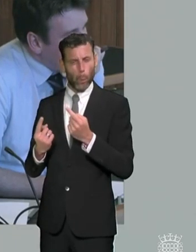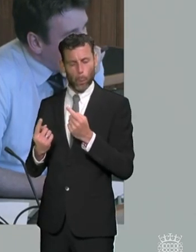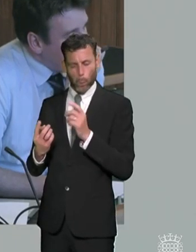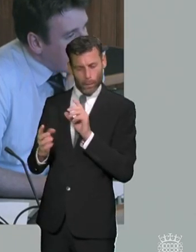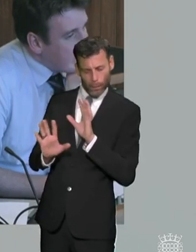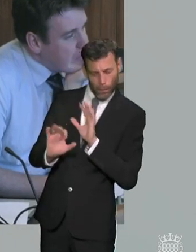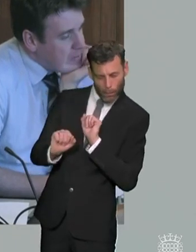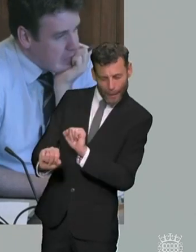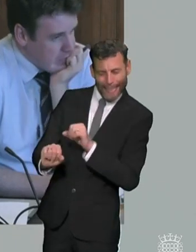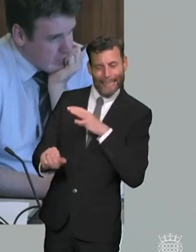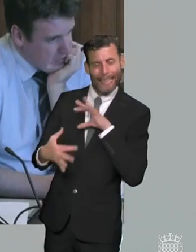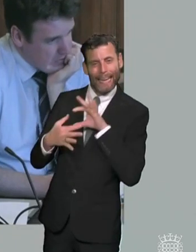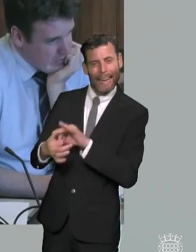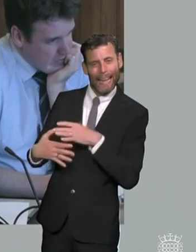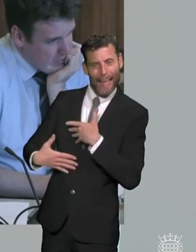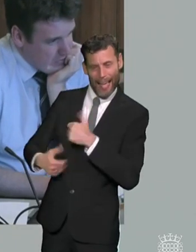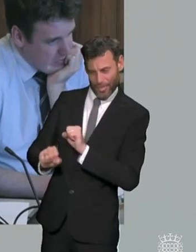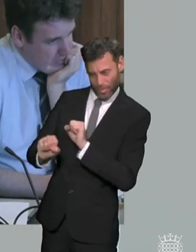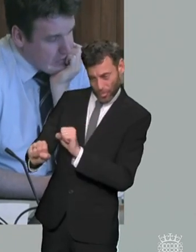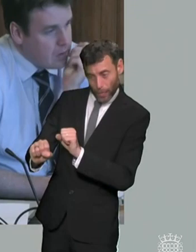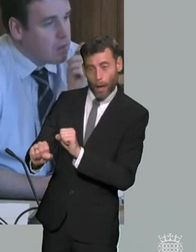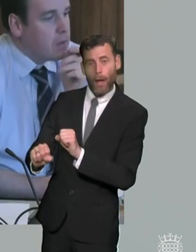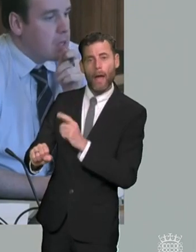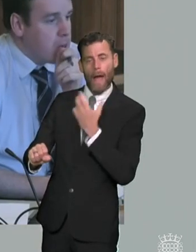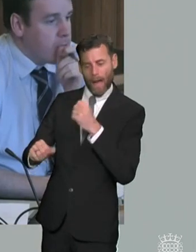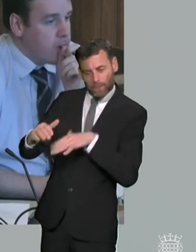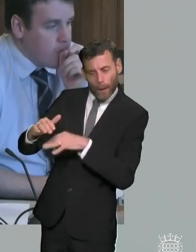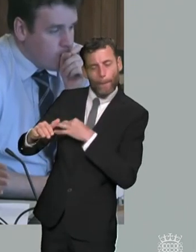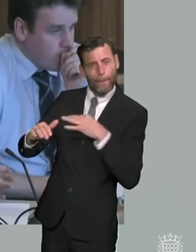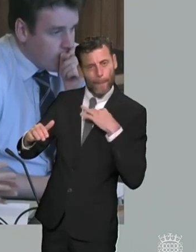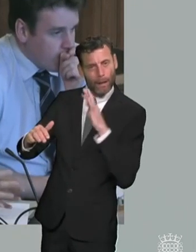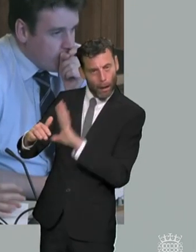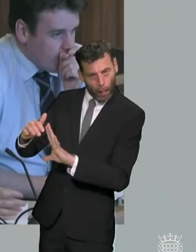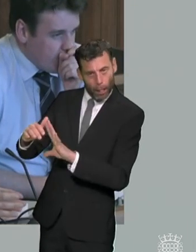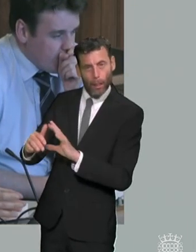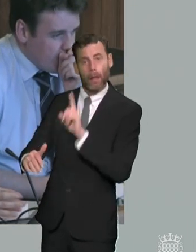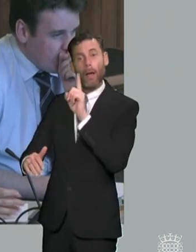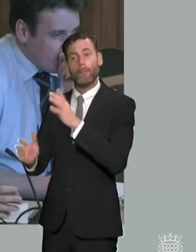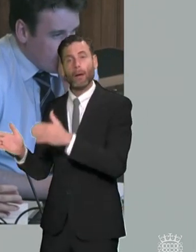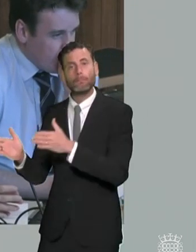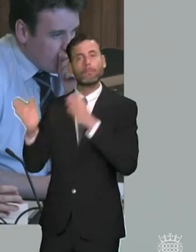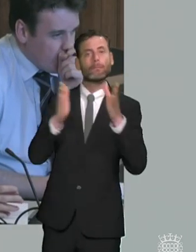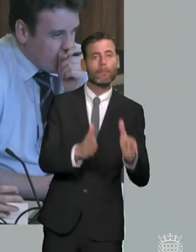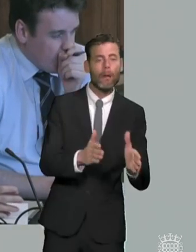driven um and with a medical element but you've also got a kind of i don't know what you'd call